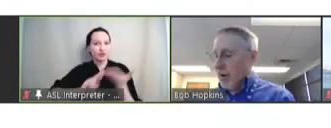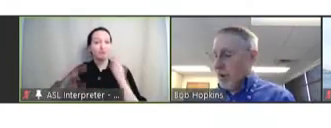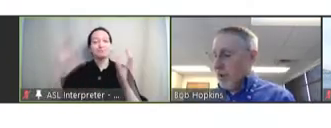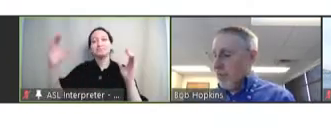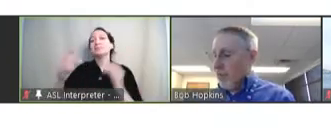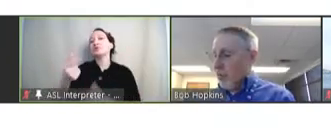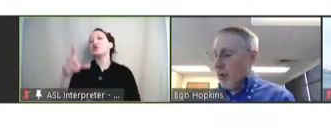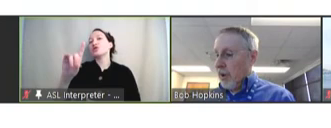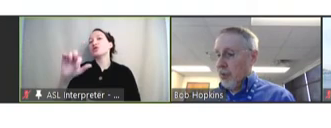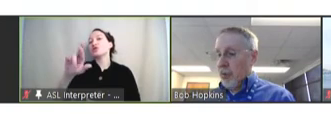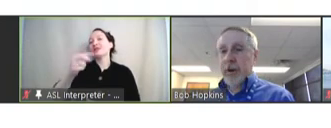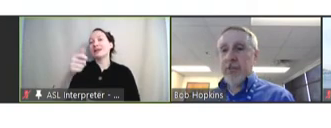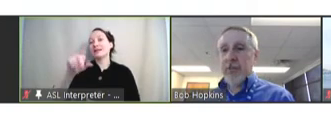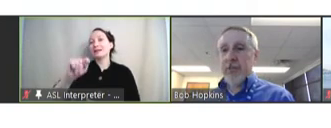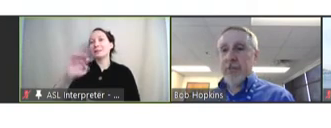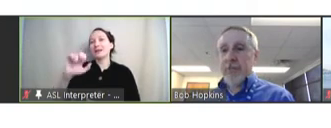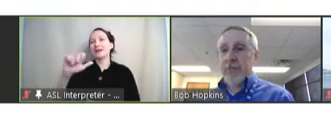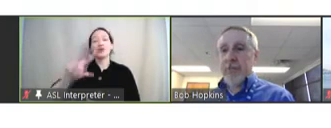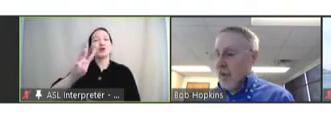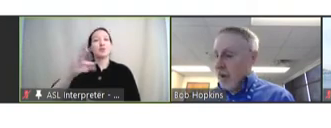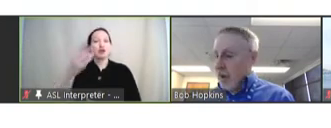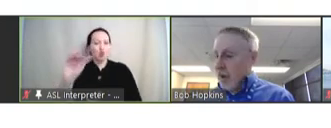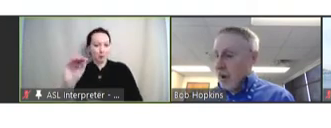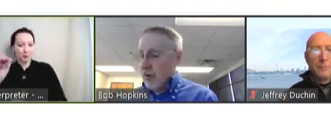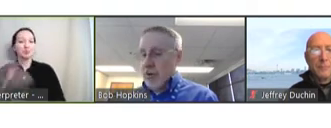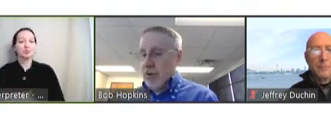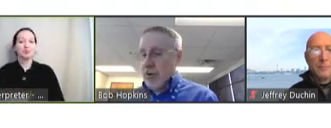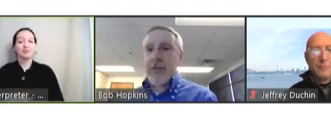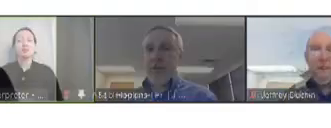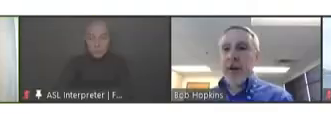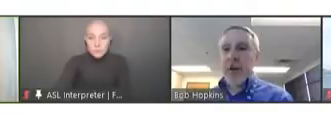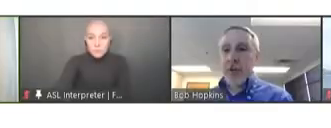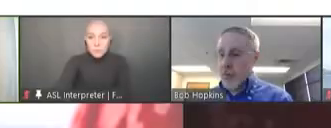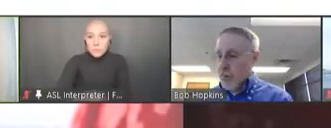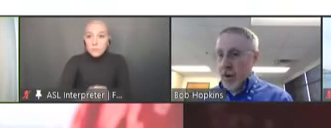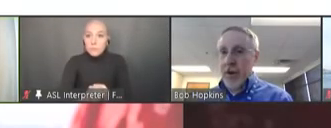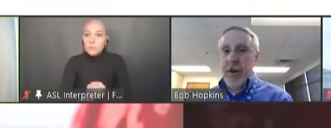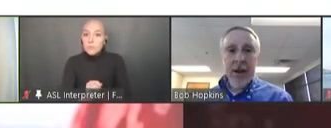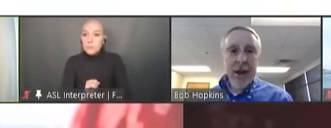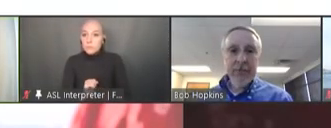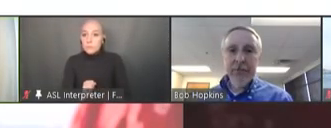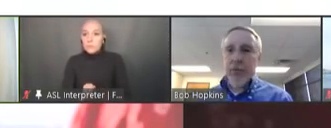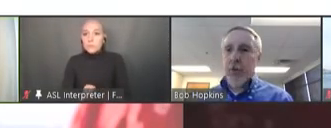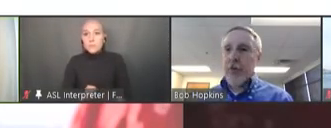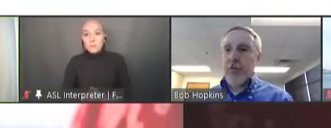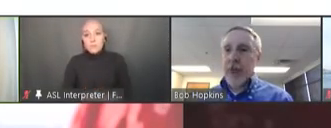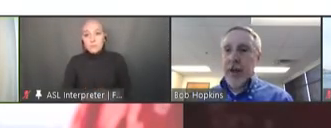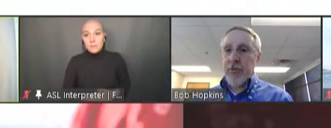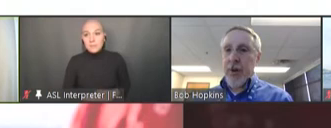Mehl from the World Health Organization. Dr. Shet, you have the floor. Your slides are up.